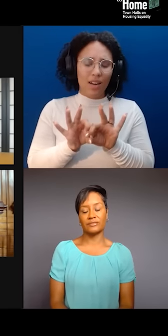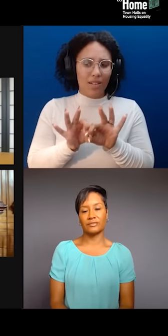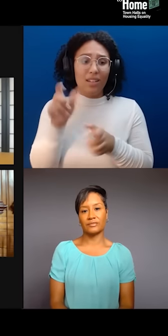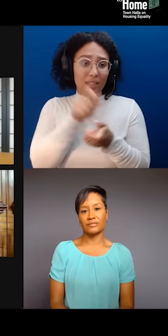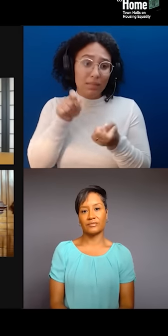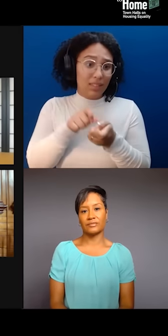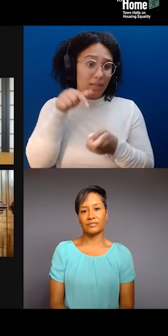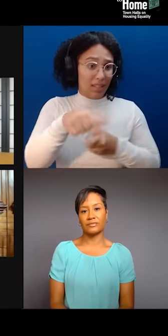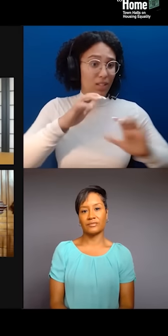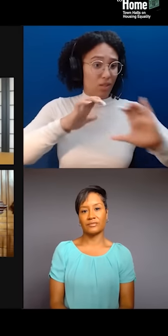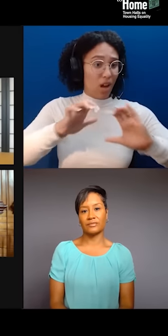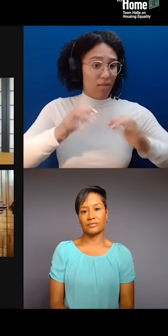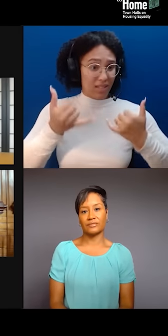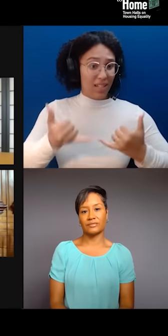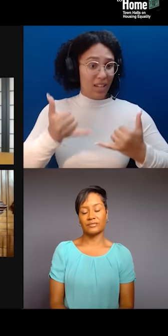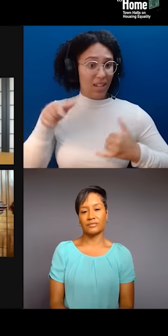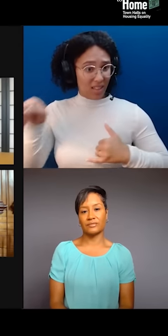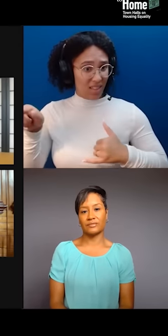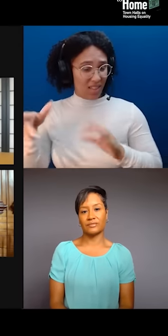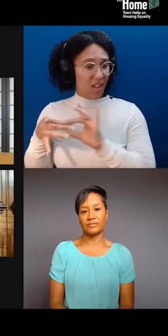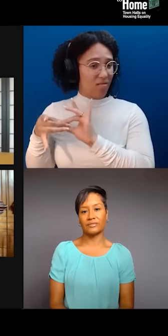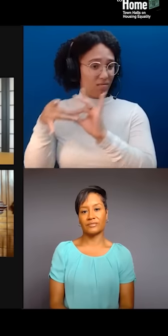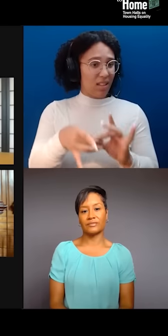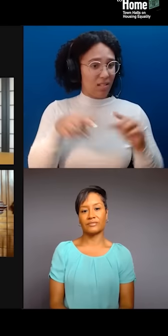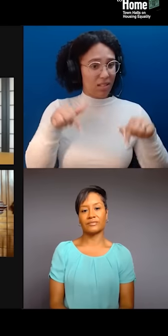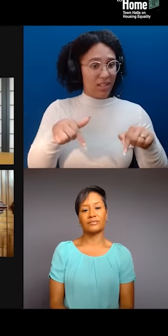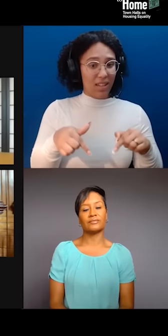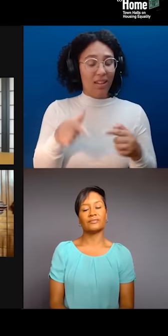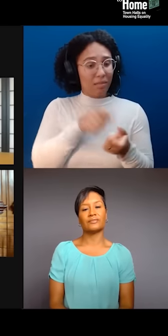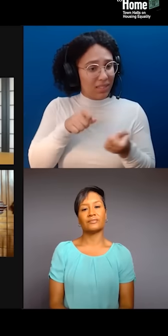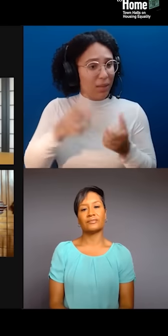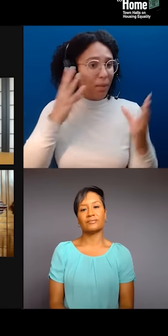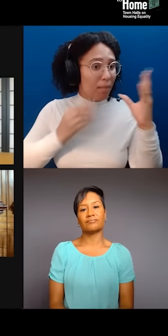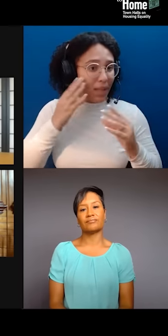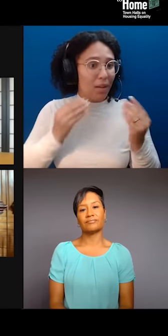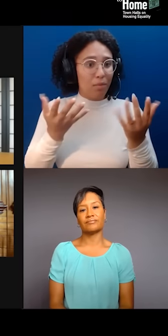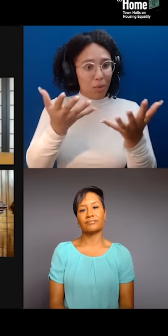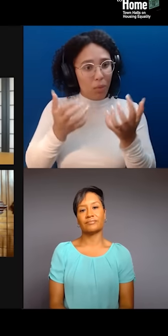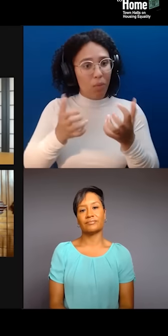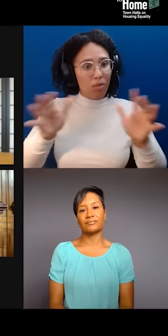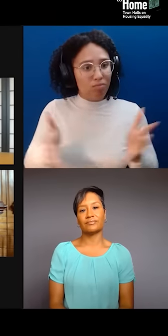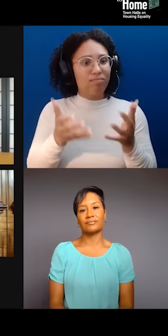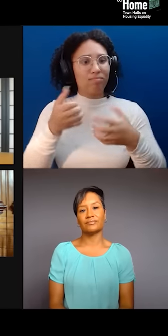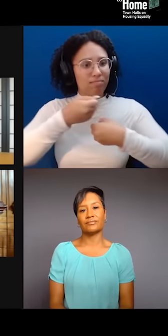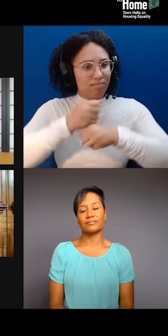and the experiences that we have and the experiences we want to build in our respective communities. So, I just wanna lift that up.